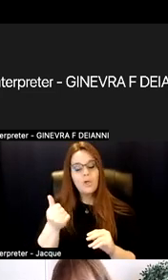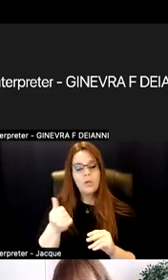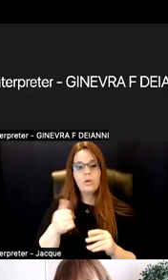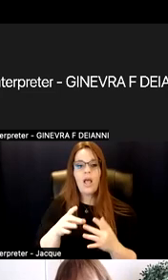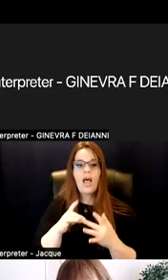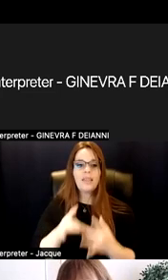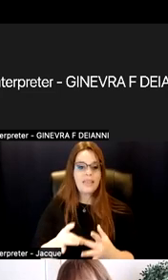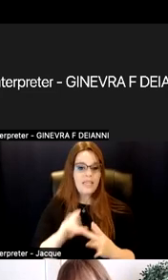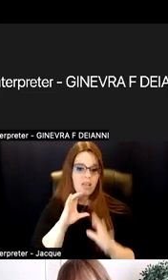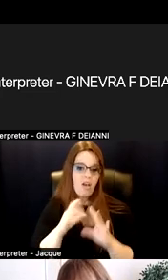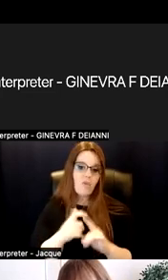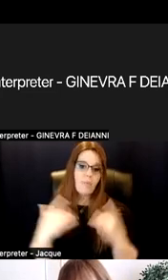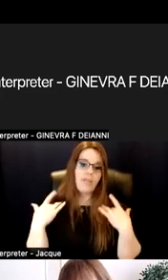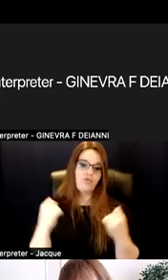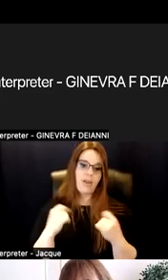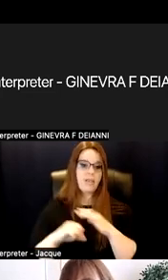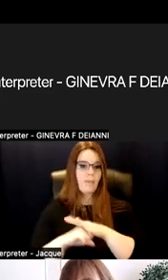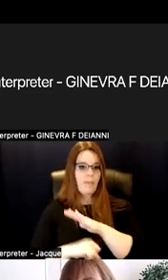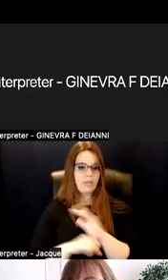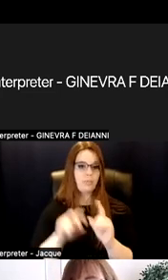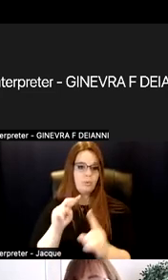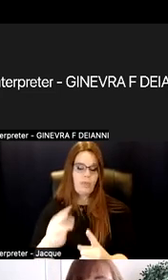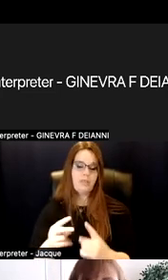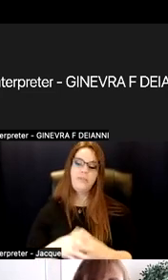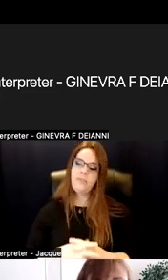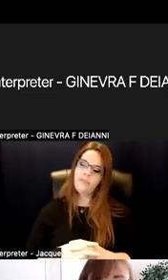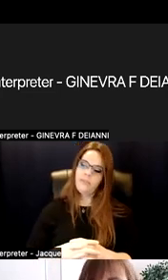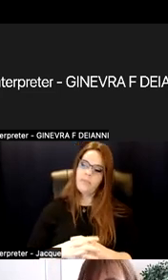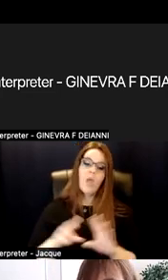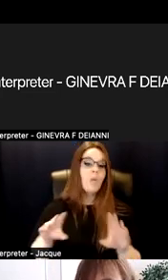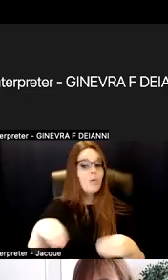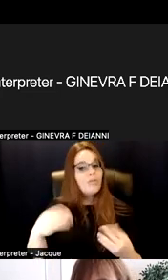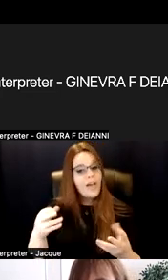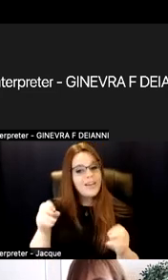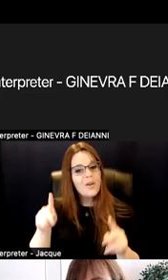a strengths-based perspective. And providing opportunities for all students